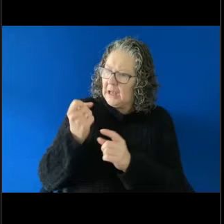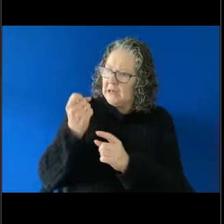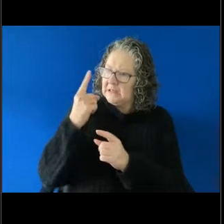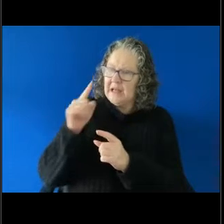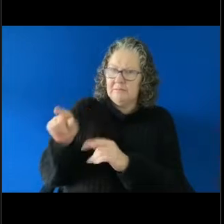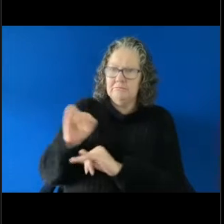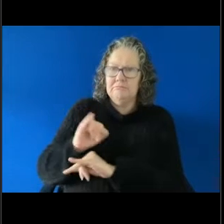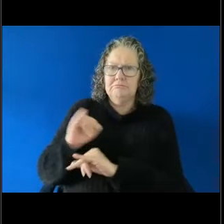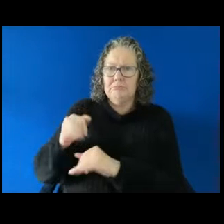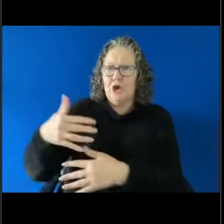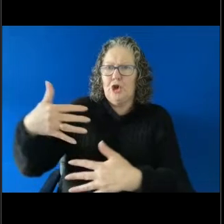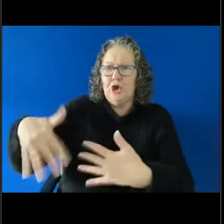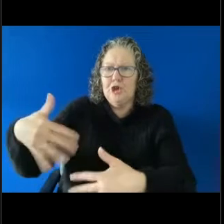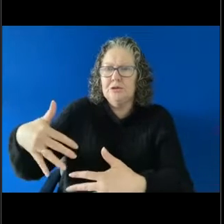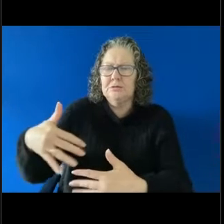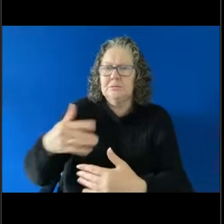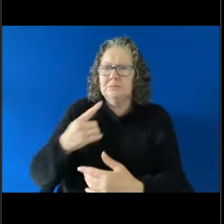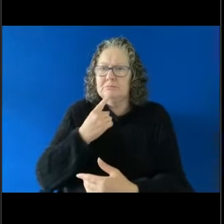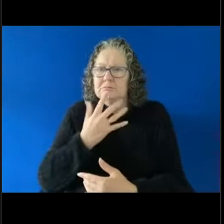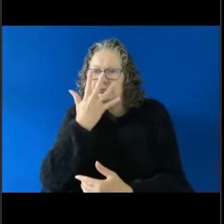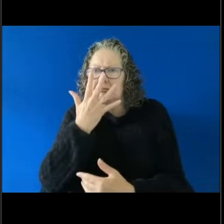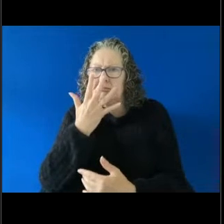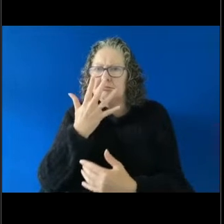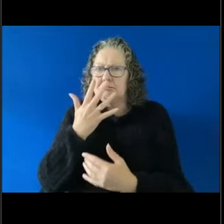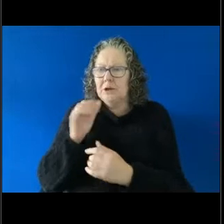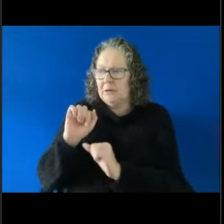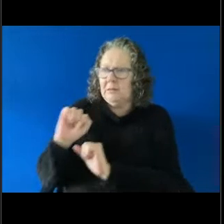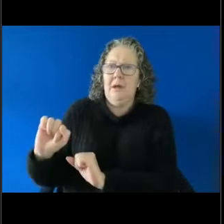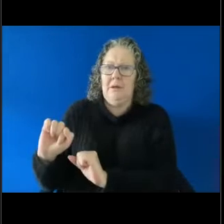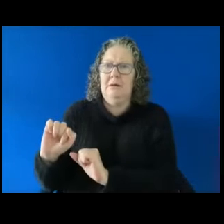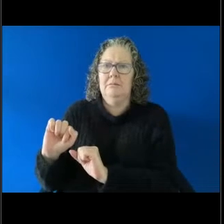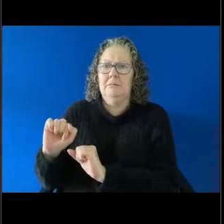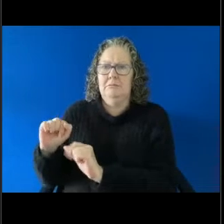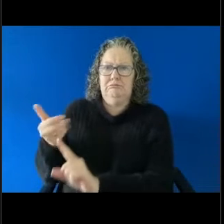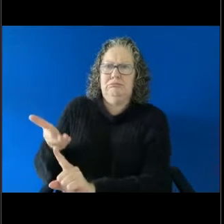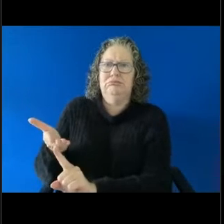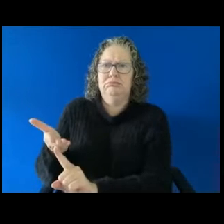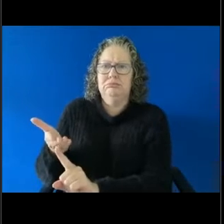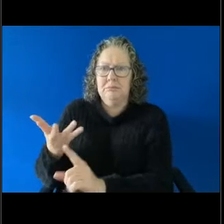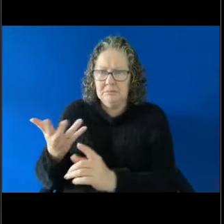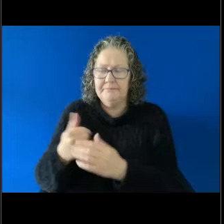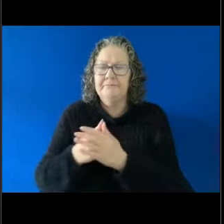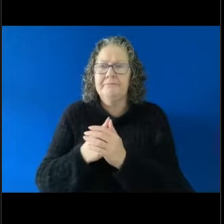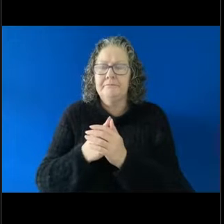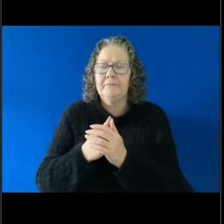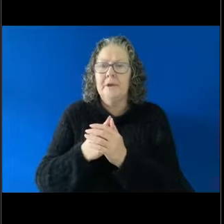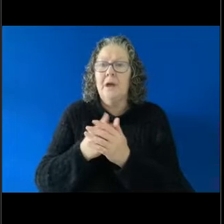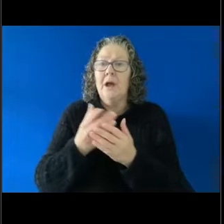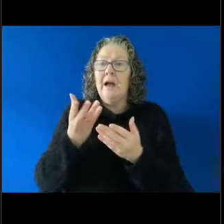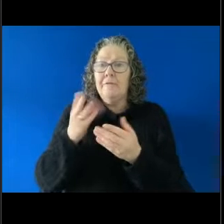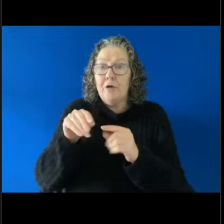these kind of actions cause. So following on from that there have been a number of other decisions